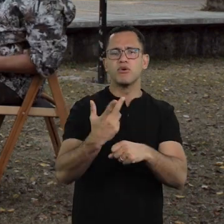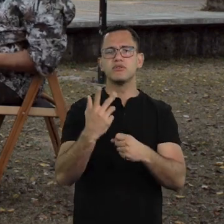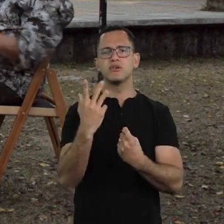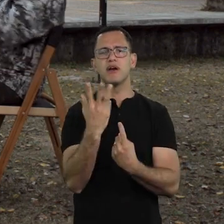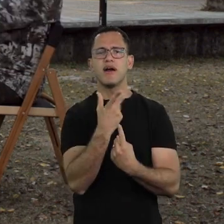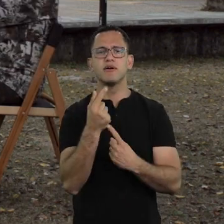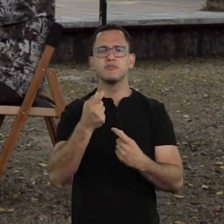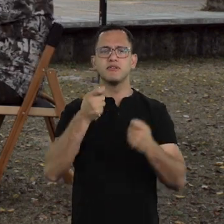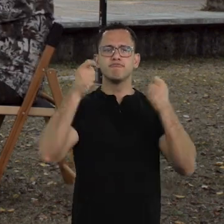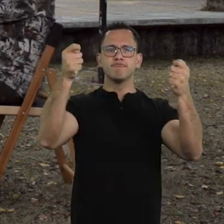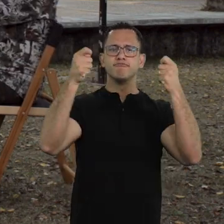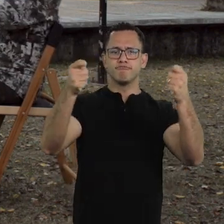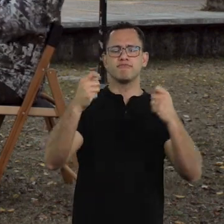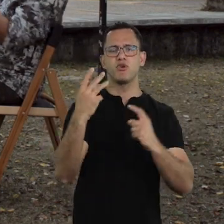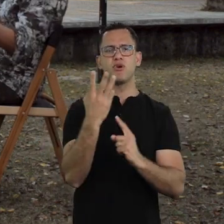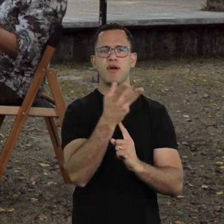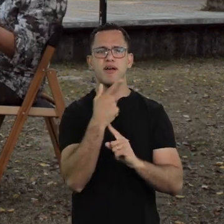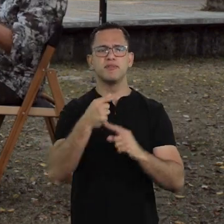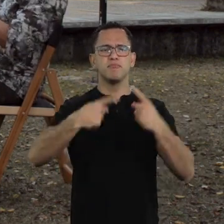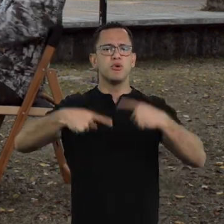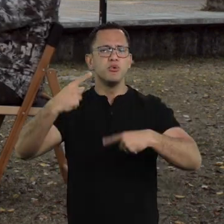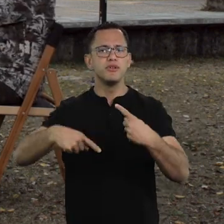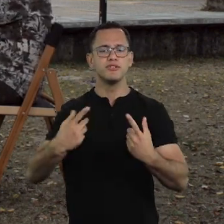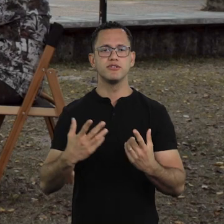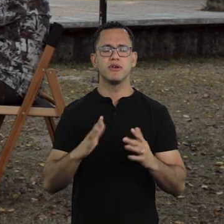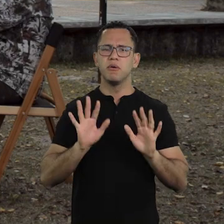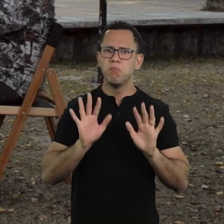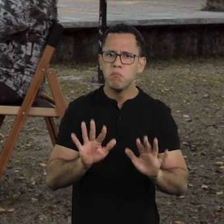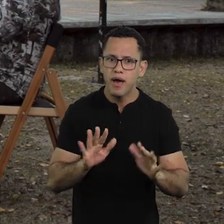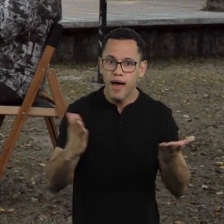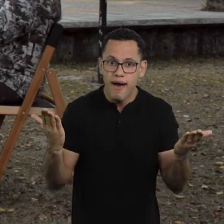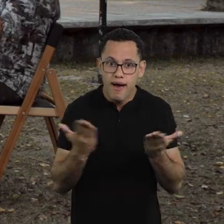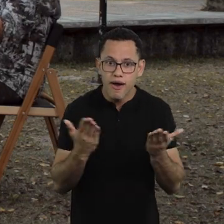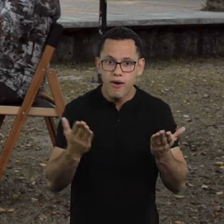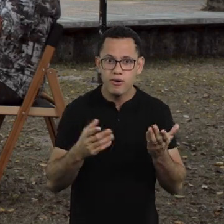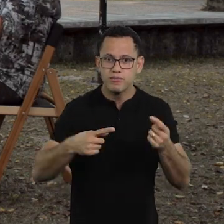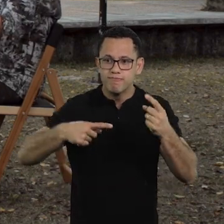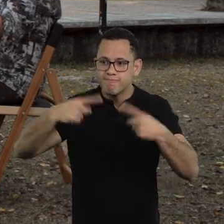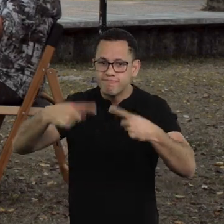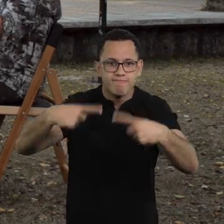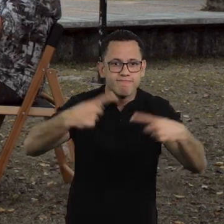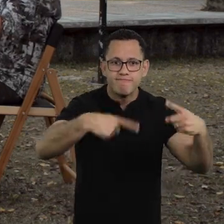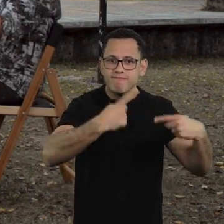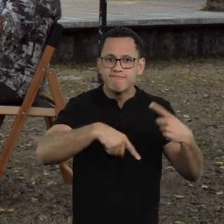more educational in some moments, more political?”. But we do not live in a time